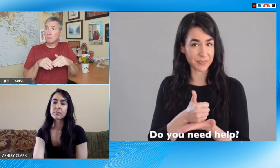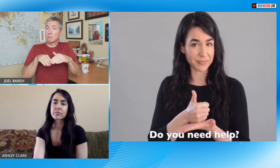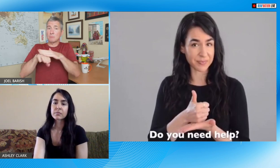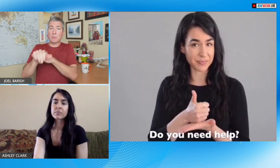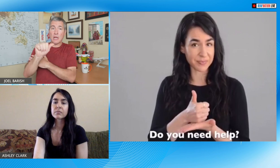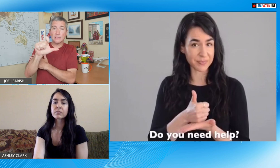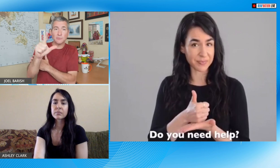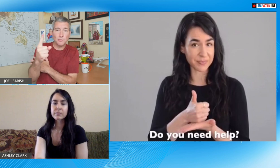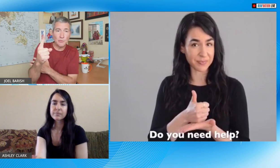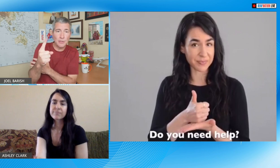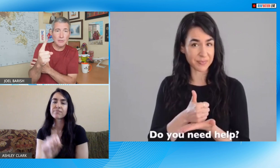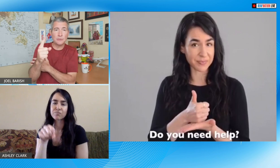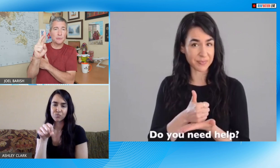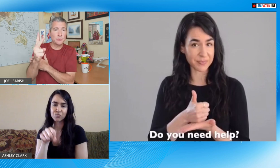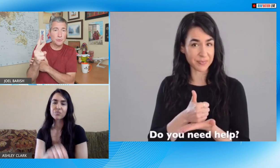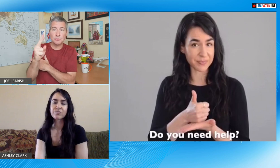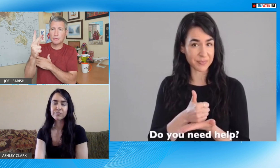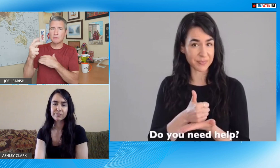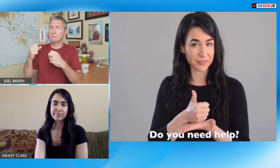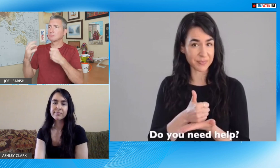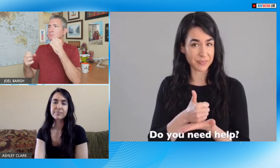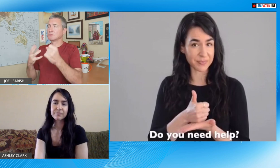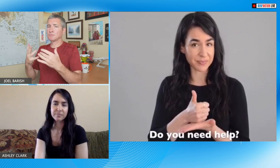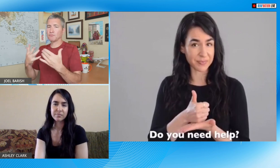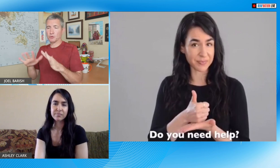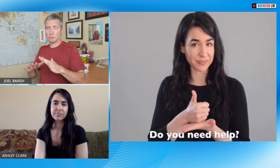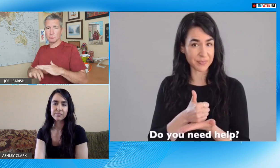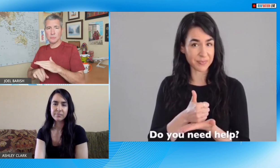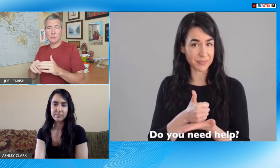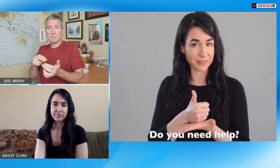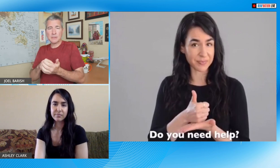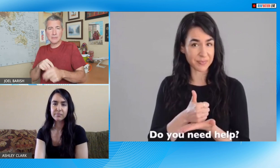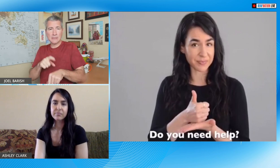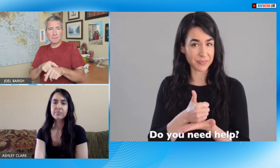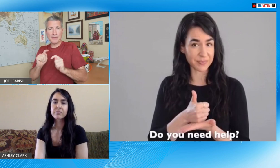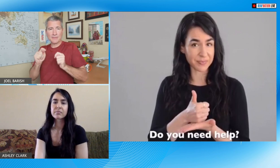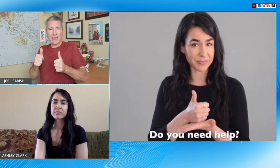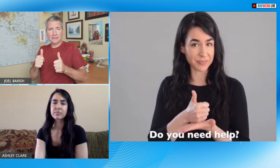that basic right and if you want more go to you so one two you know and then